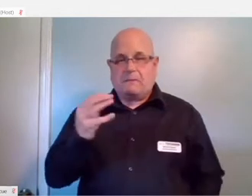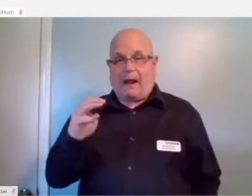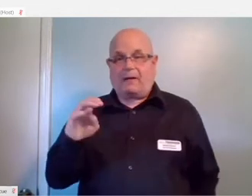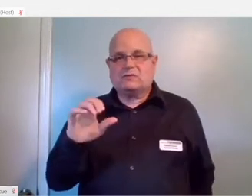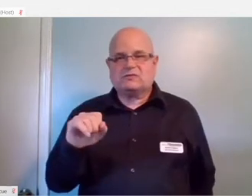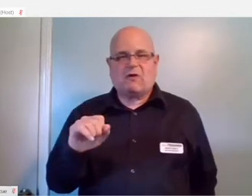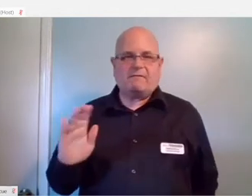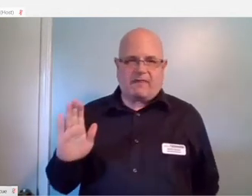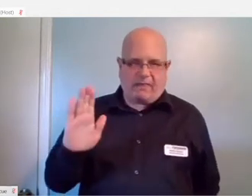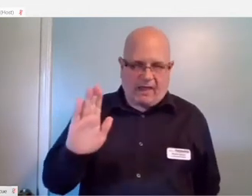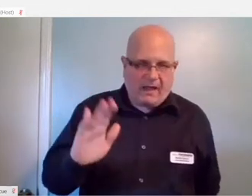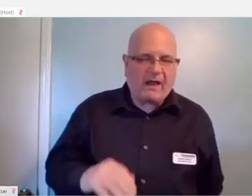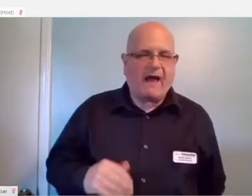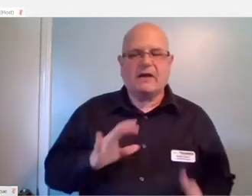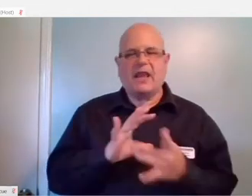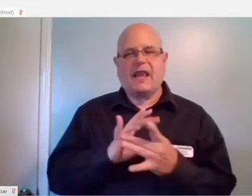They have a narrator that is available.